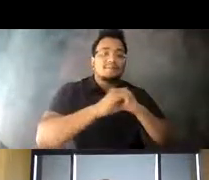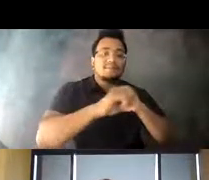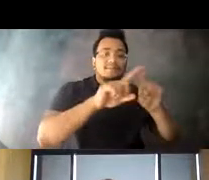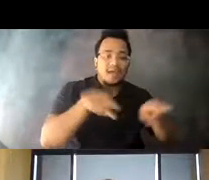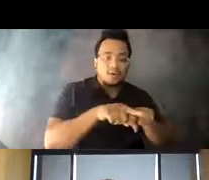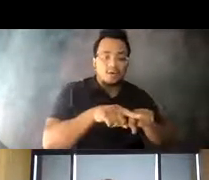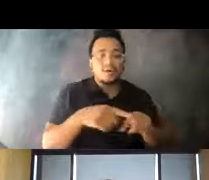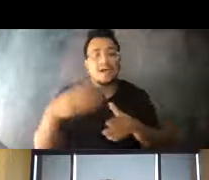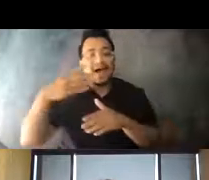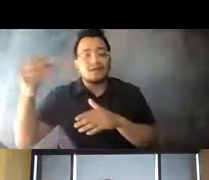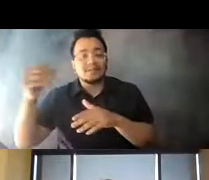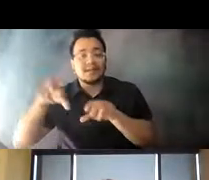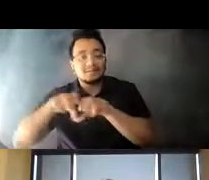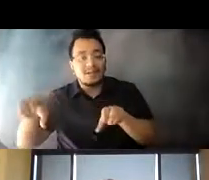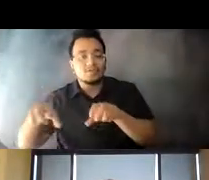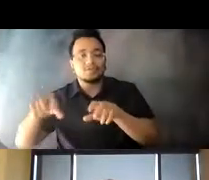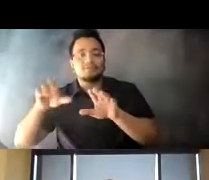14:41:59 And I was pleased to see that it worked.